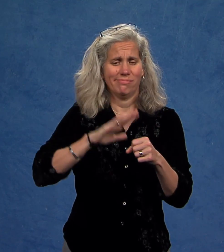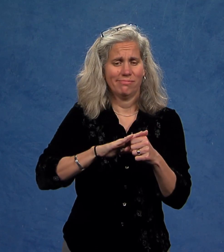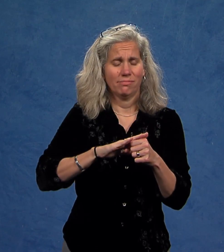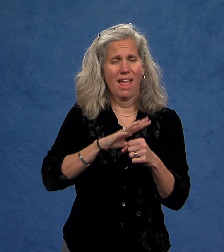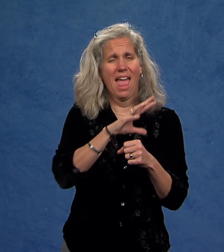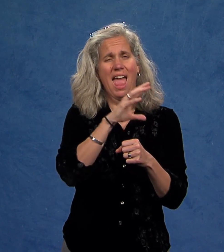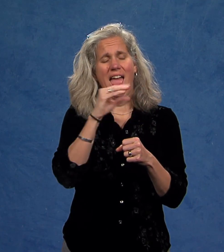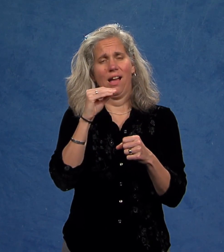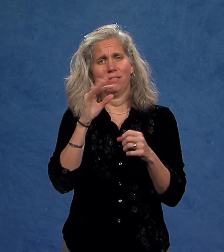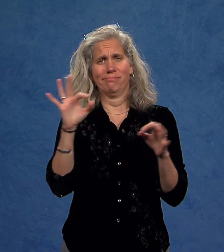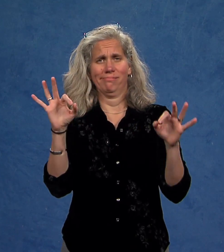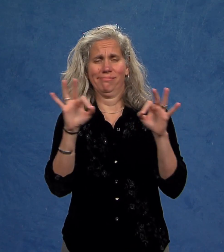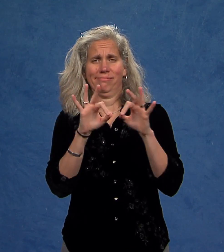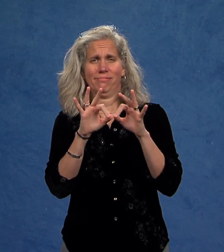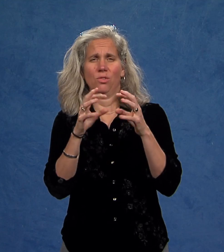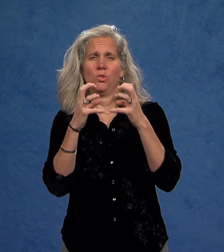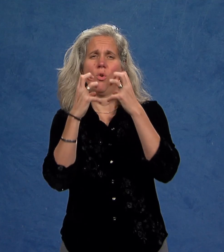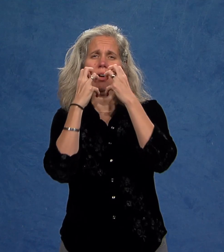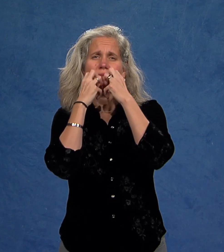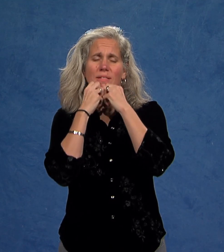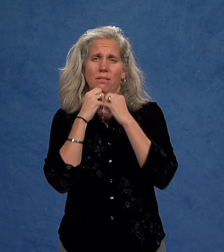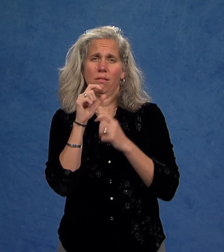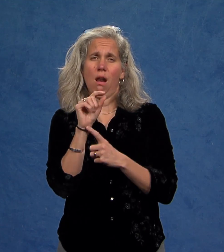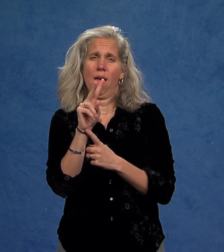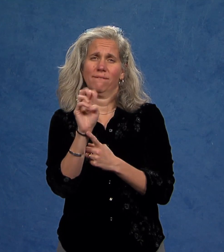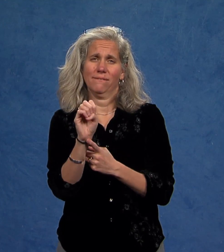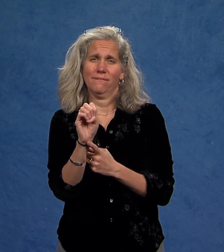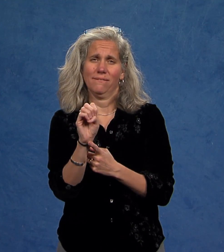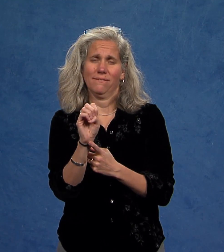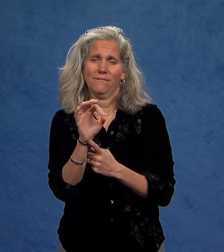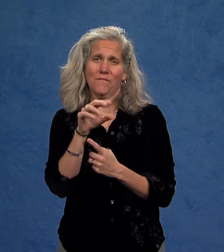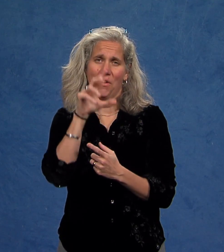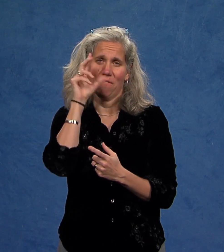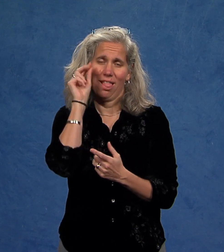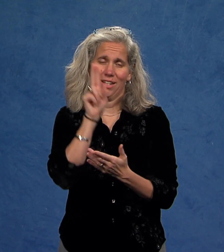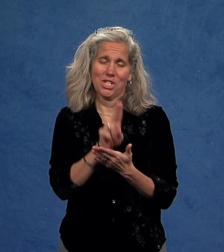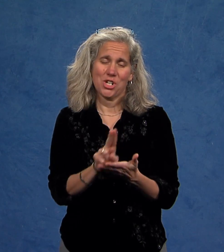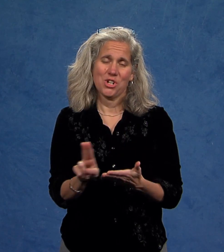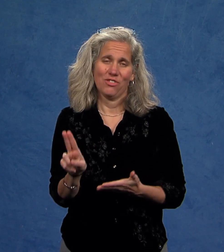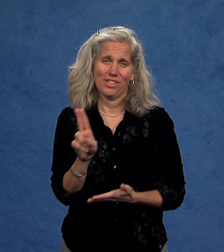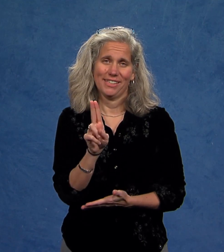and love of, Gallaudet University.